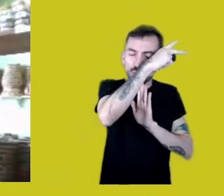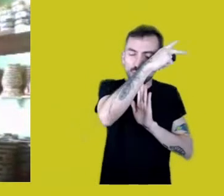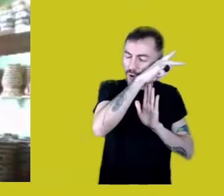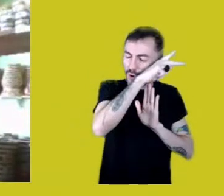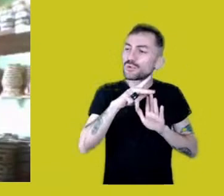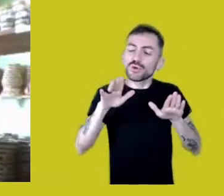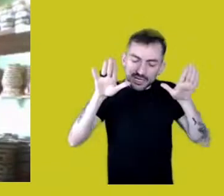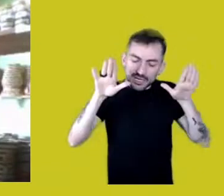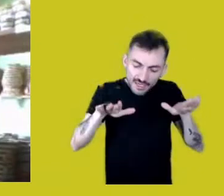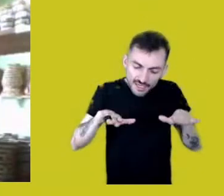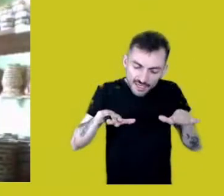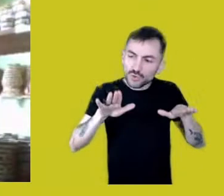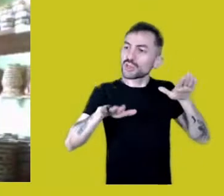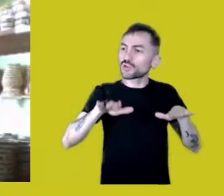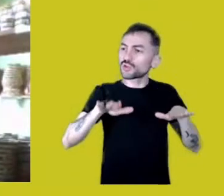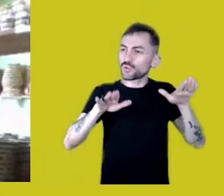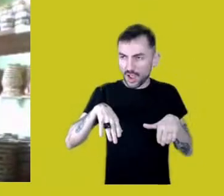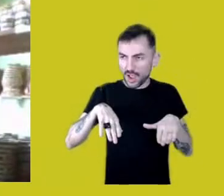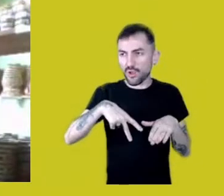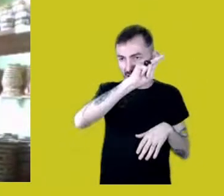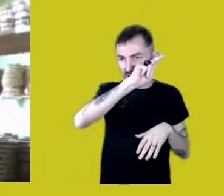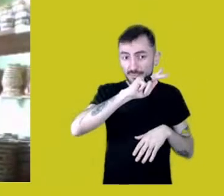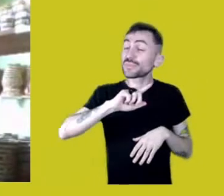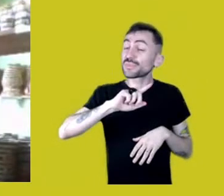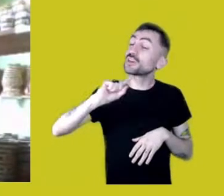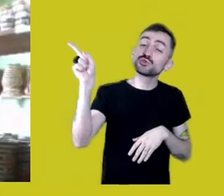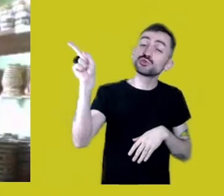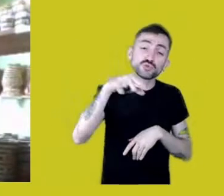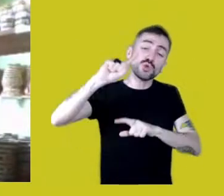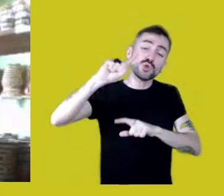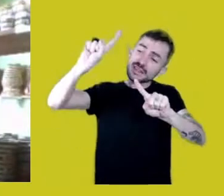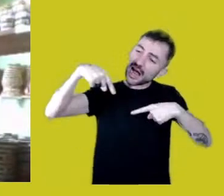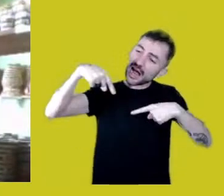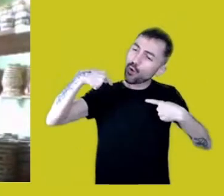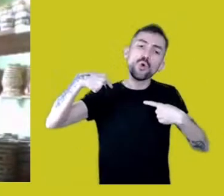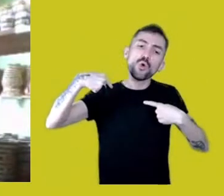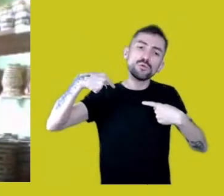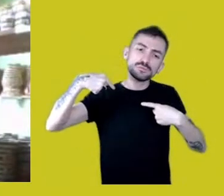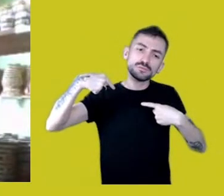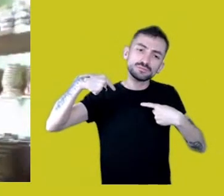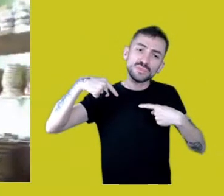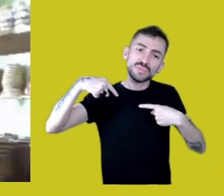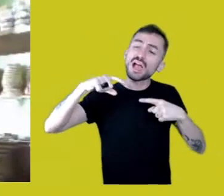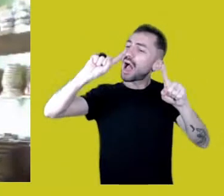And we were attacked. They interrupted our presentations